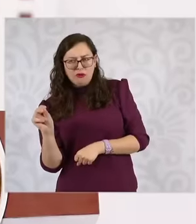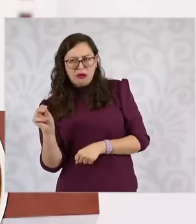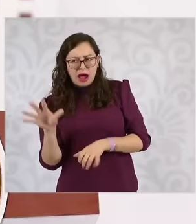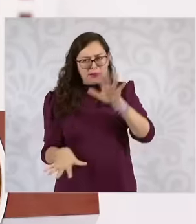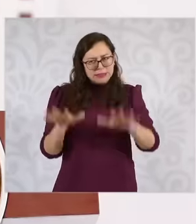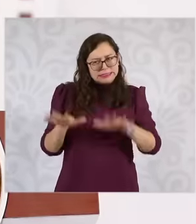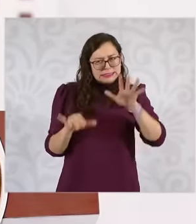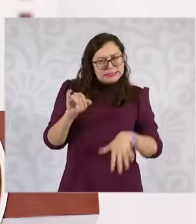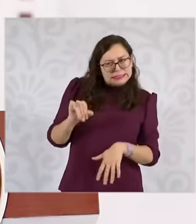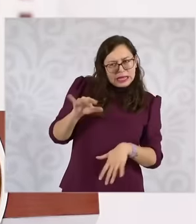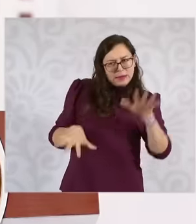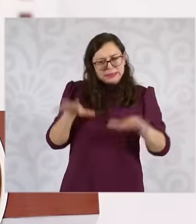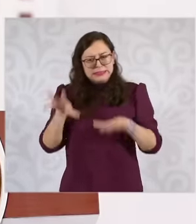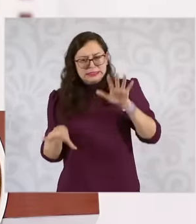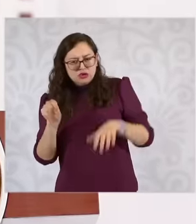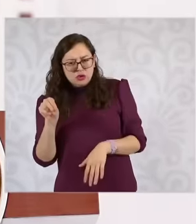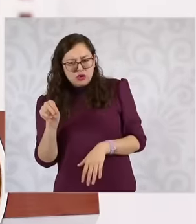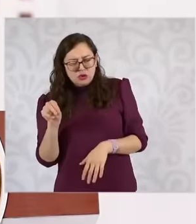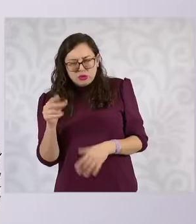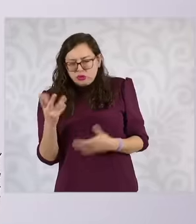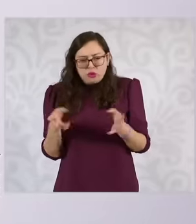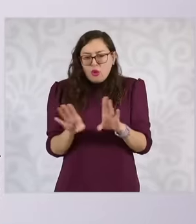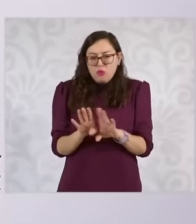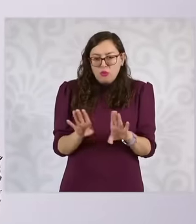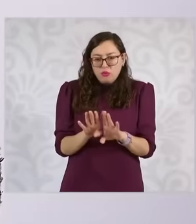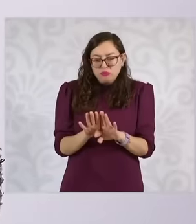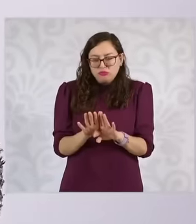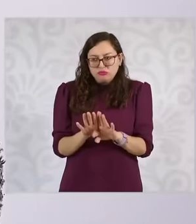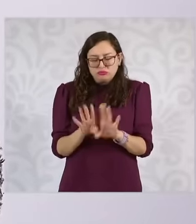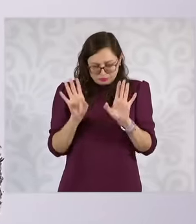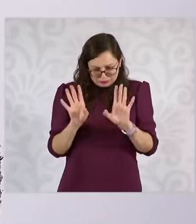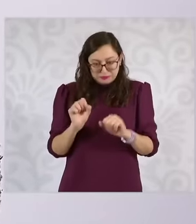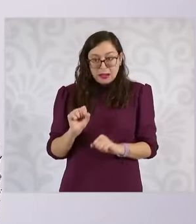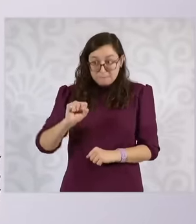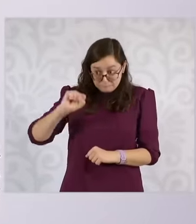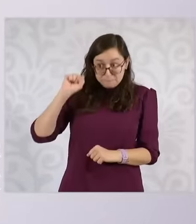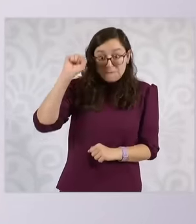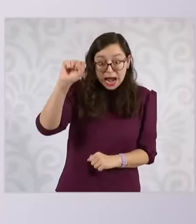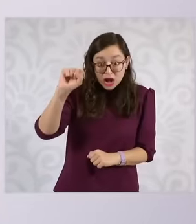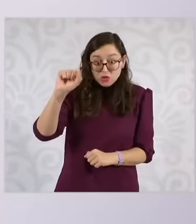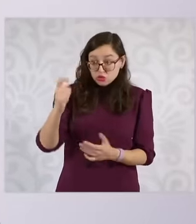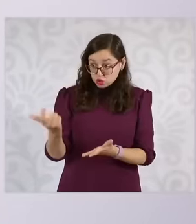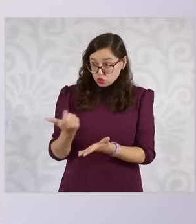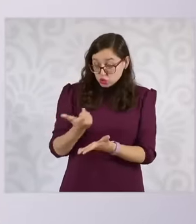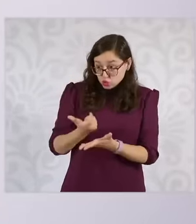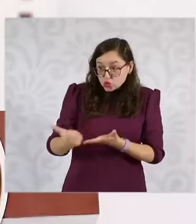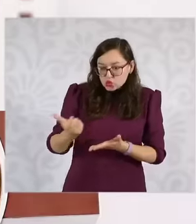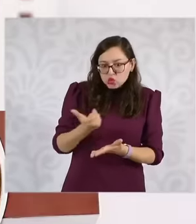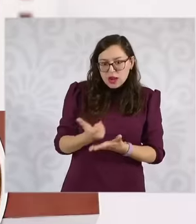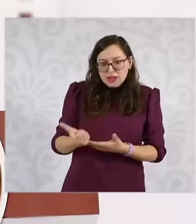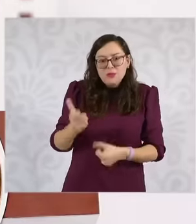why are they receiving their salary if they are unemployed. When a worker, a worker If you go